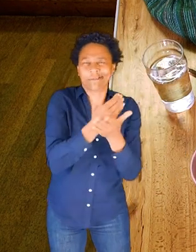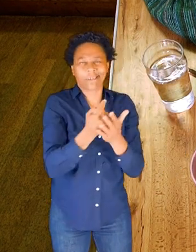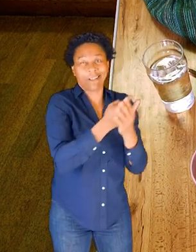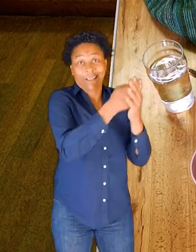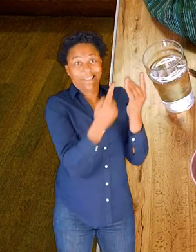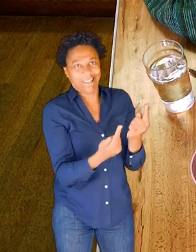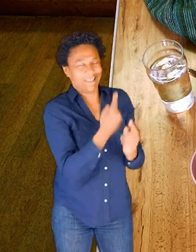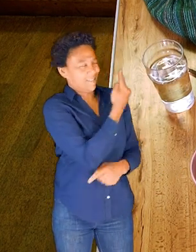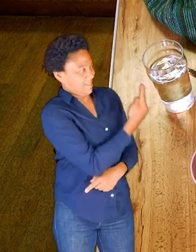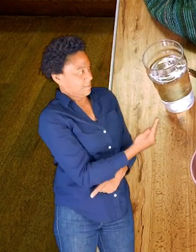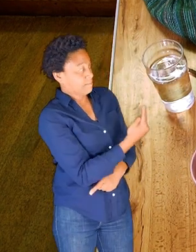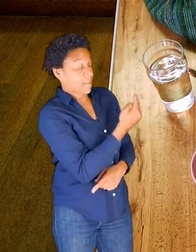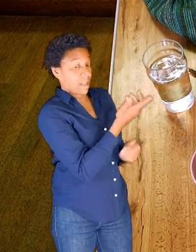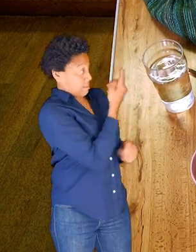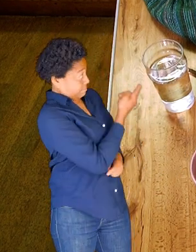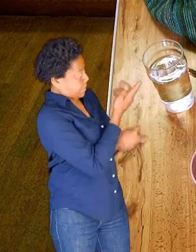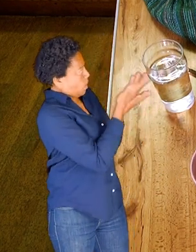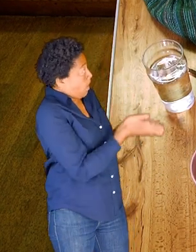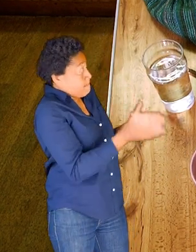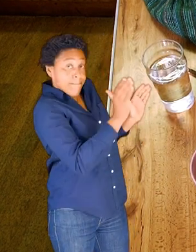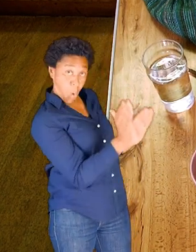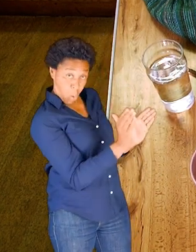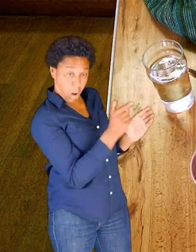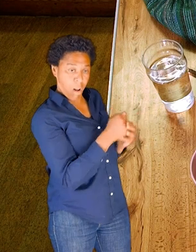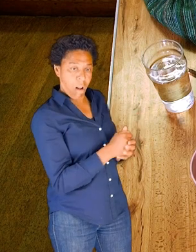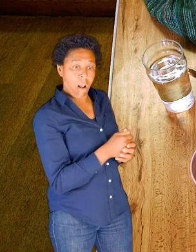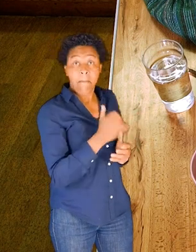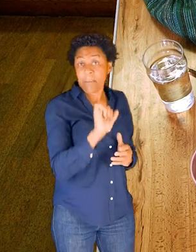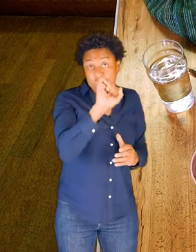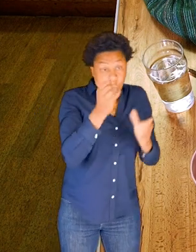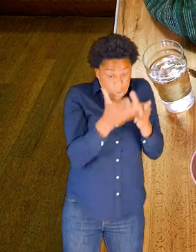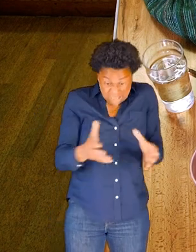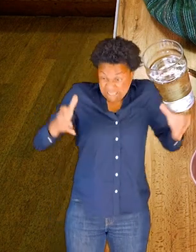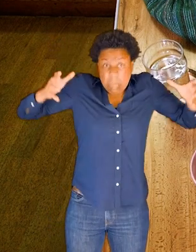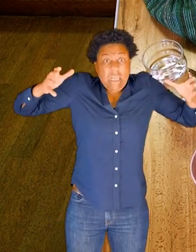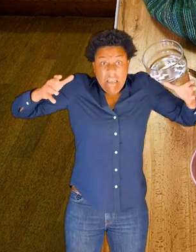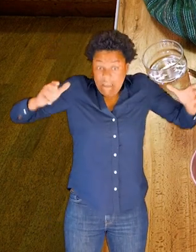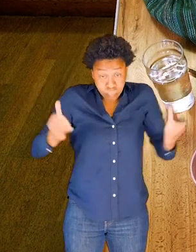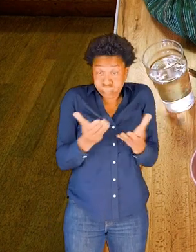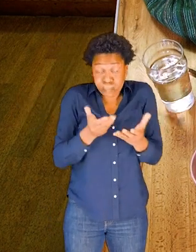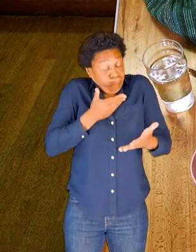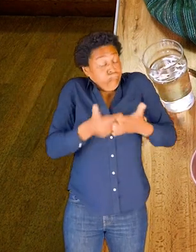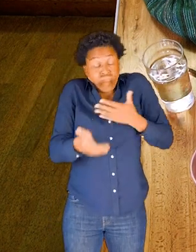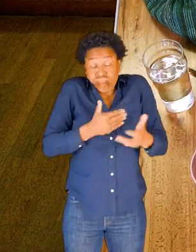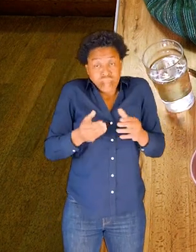So here I have a bowl, a nice round bowl. Your bowl might be bigger. The bigger and the rounder the better.